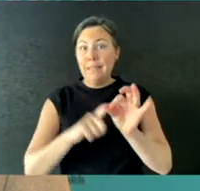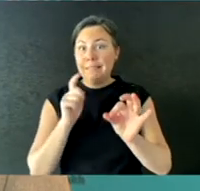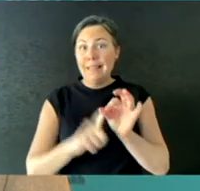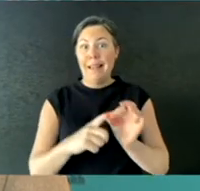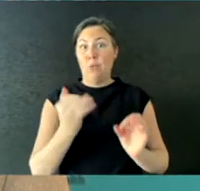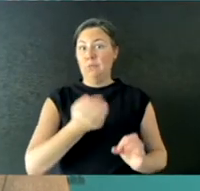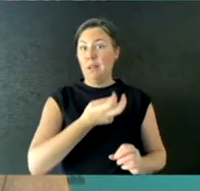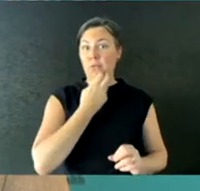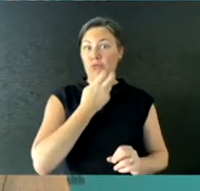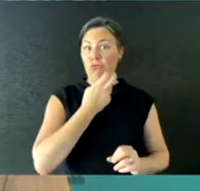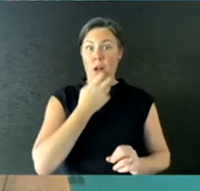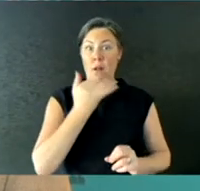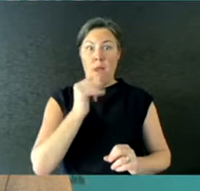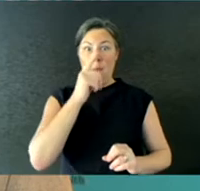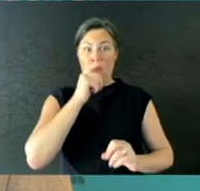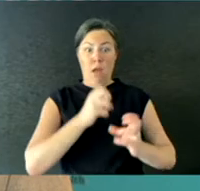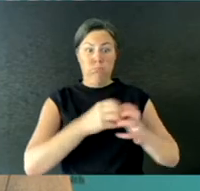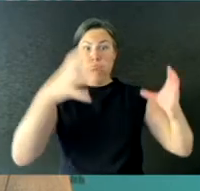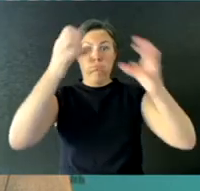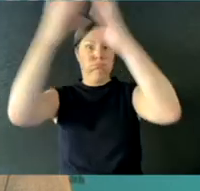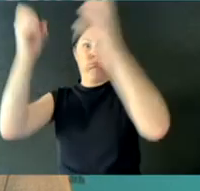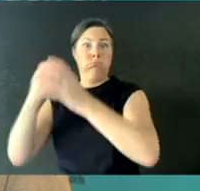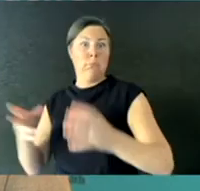And how fearful are you that there could be a sense of complacency and that people might